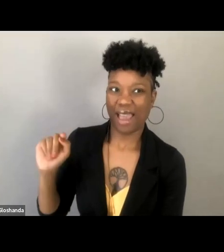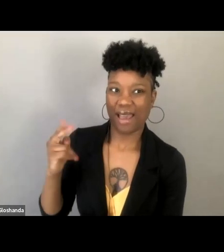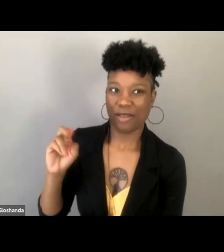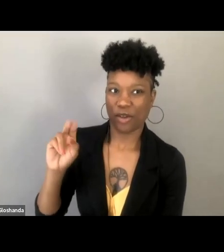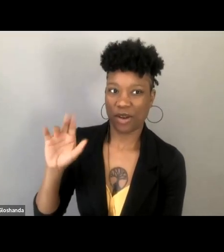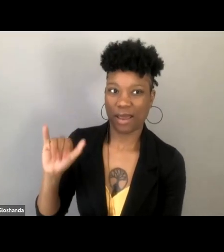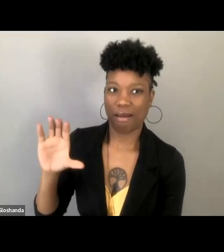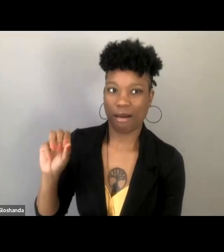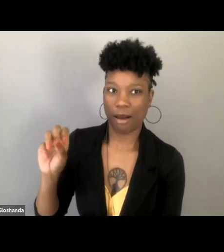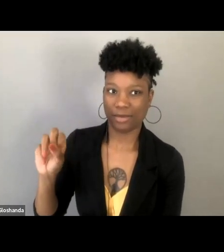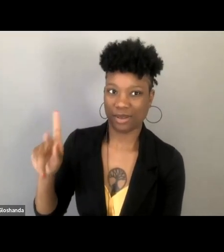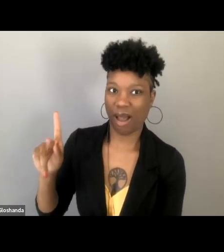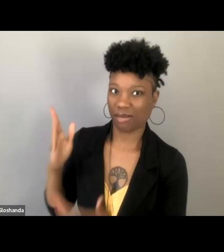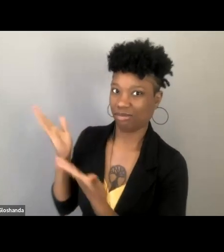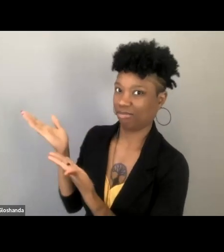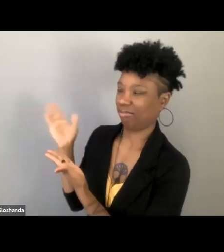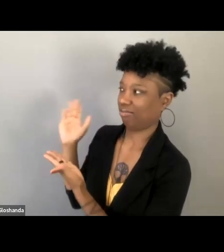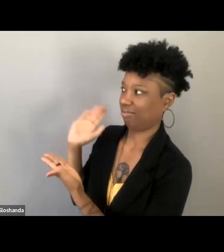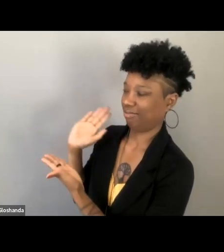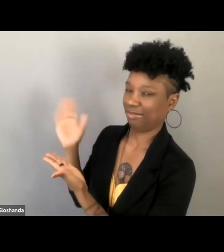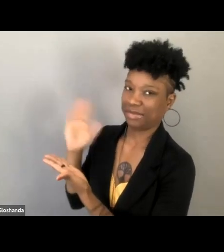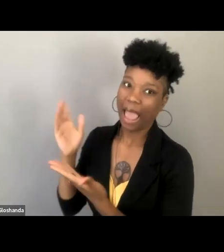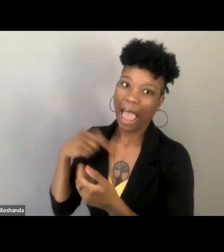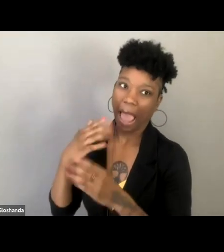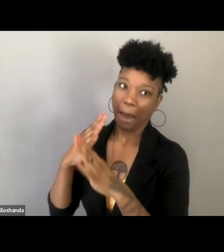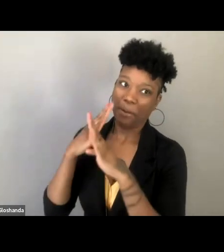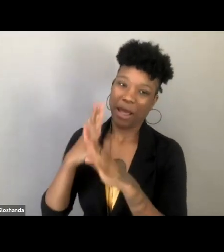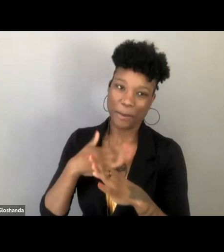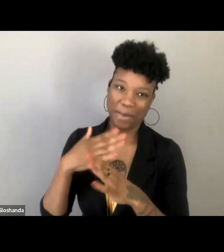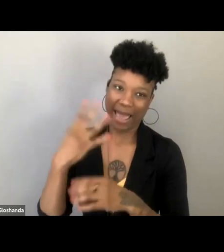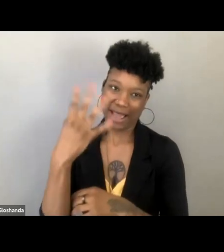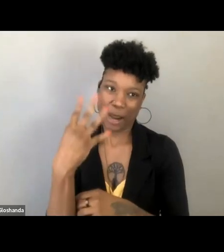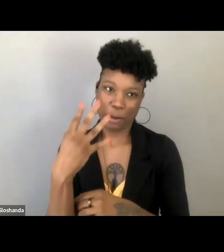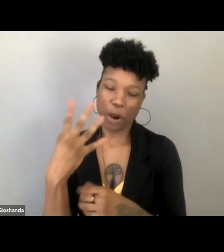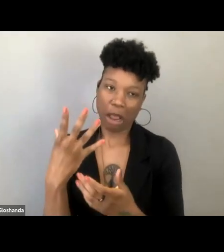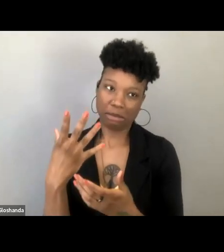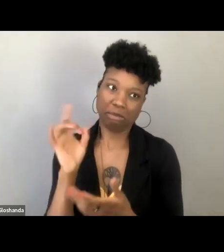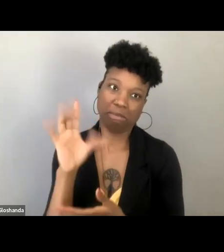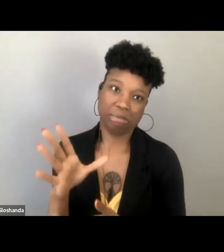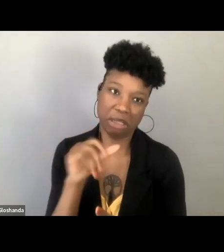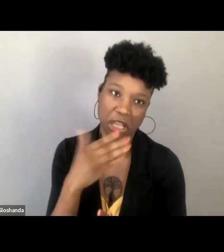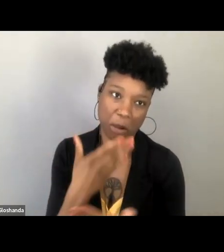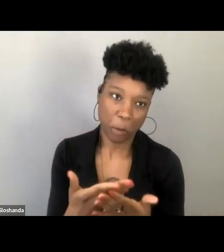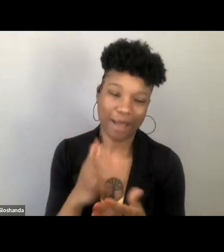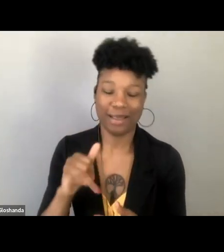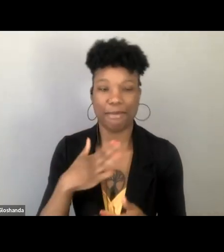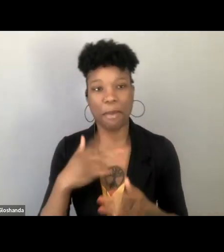but unfortunately I blocked my camera pretty poorly here. So that's my Halloween spirit. And one other thing, I do feel very obligated to say,